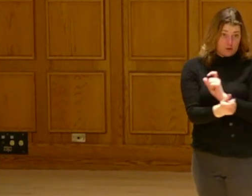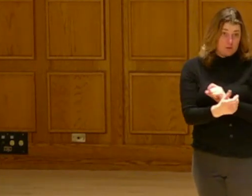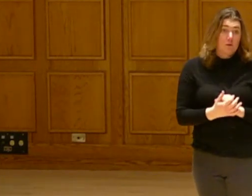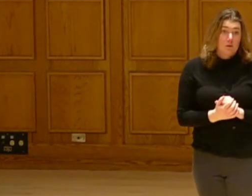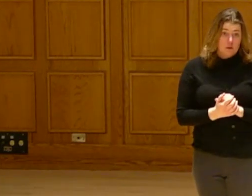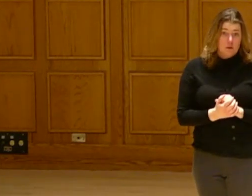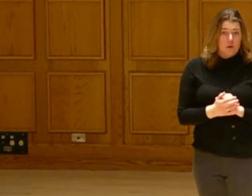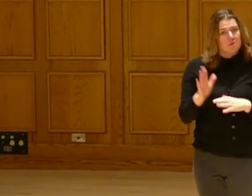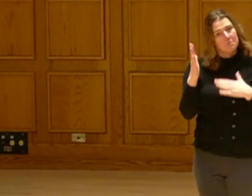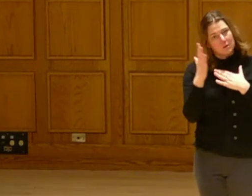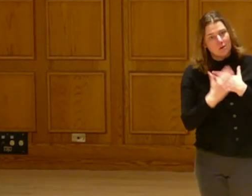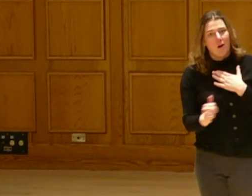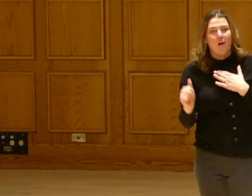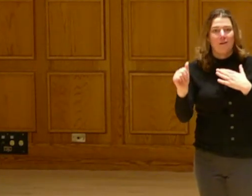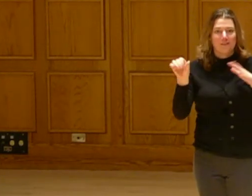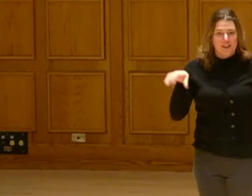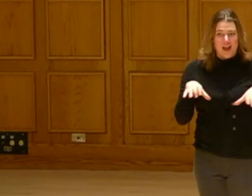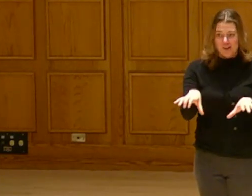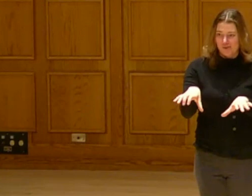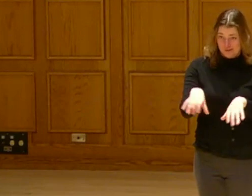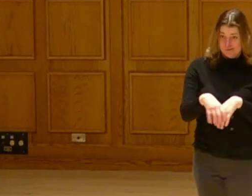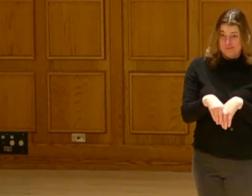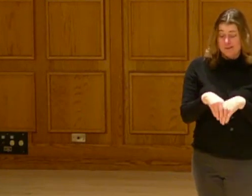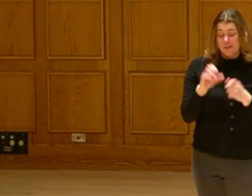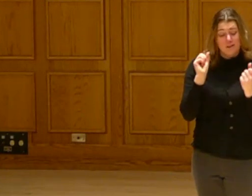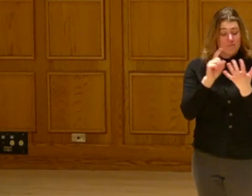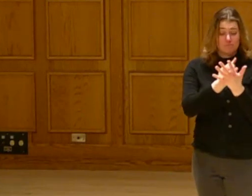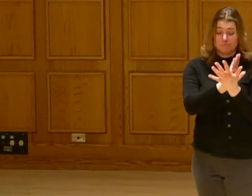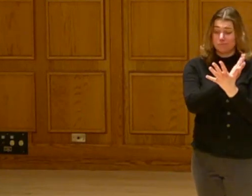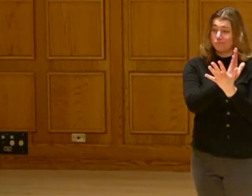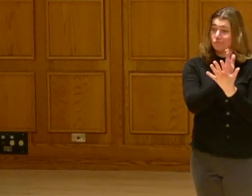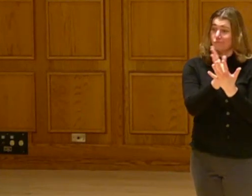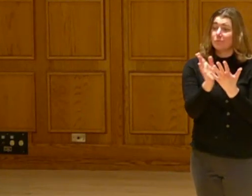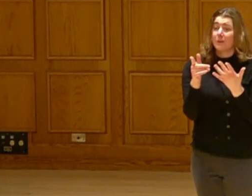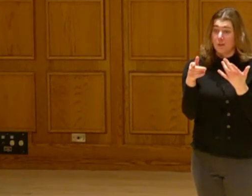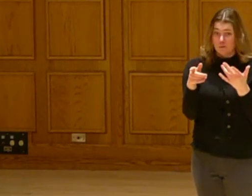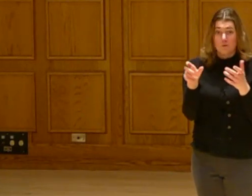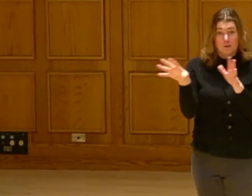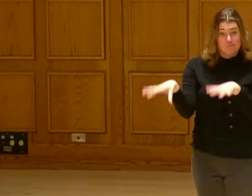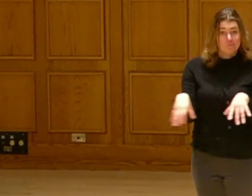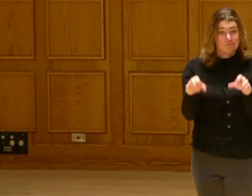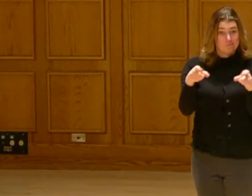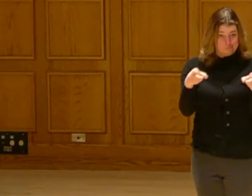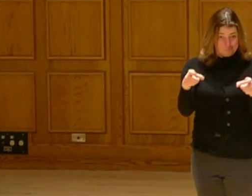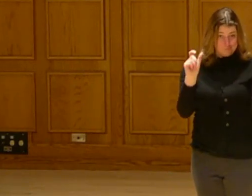It is more of a call to action, you know, there's lots of ways that we can make those changes.